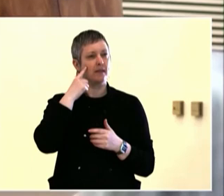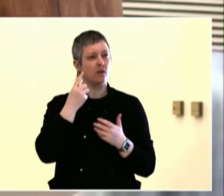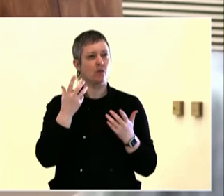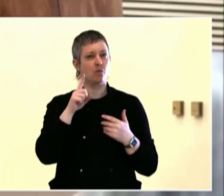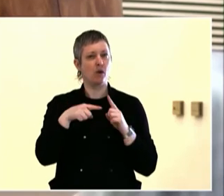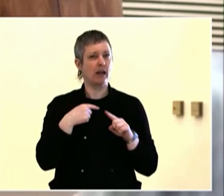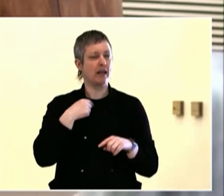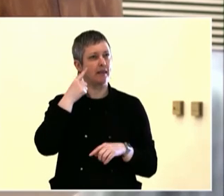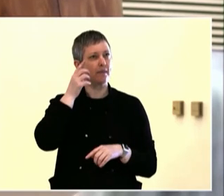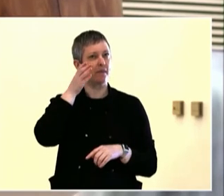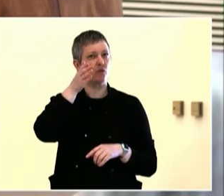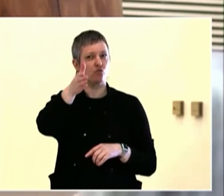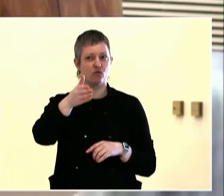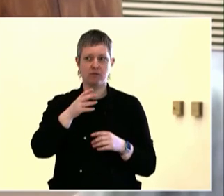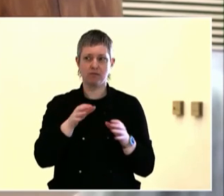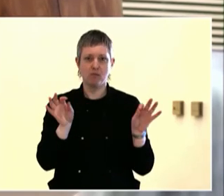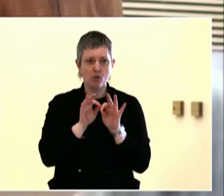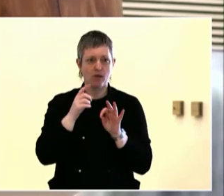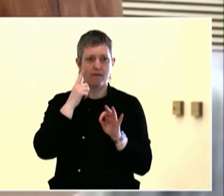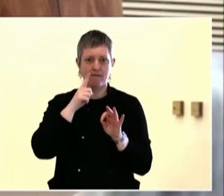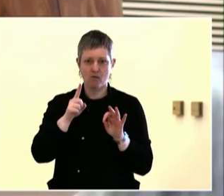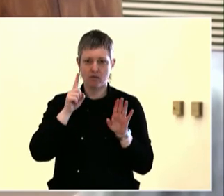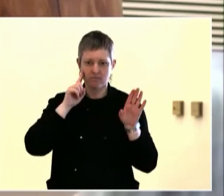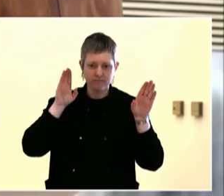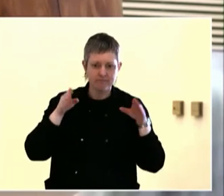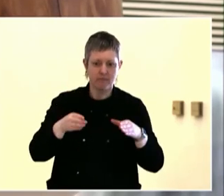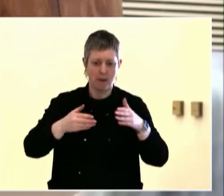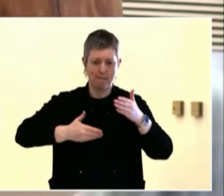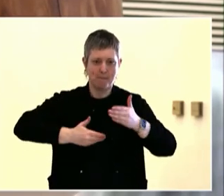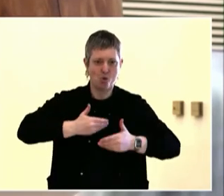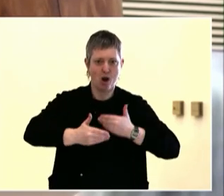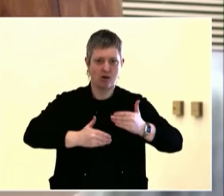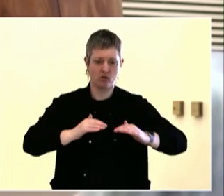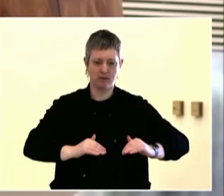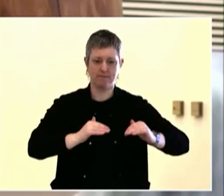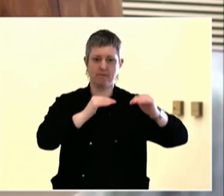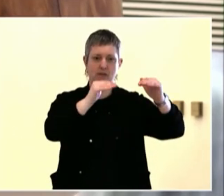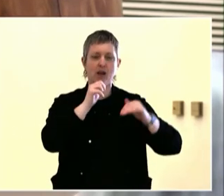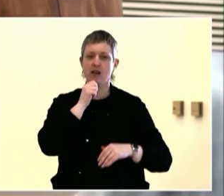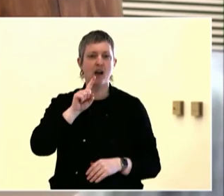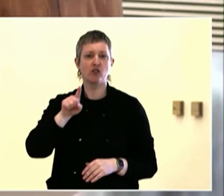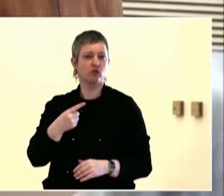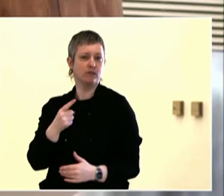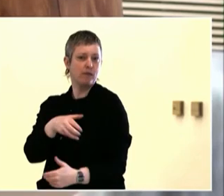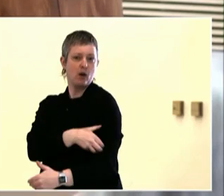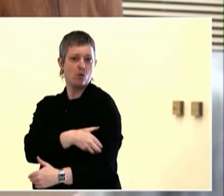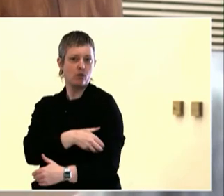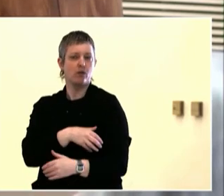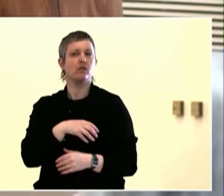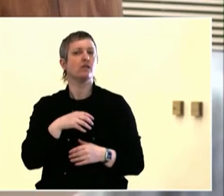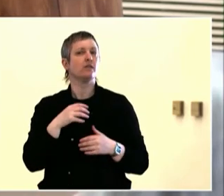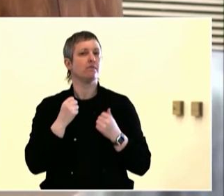collectivize that information and what we need to know to move